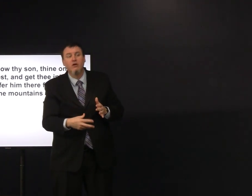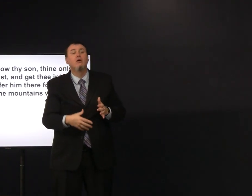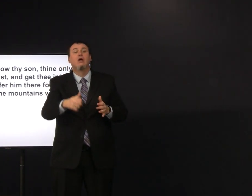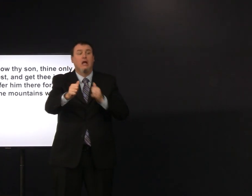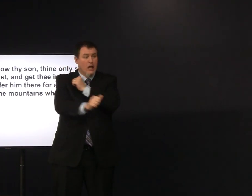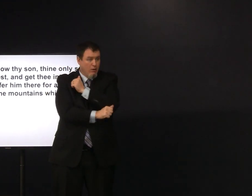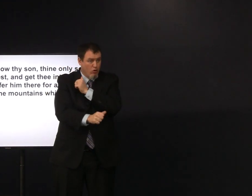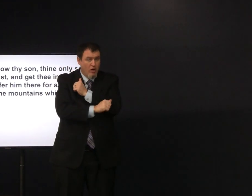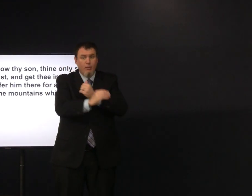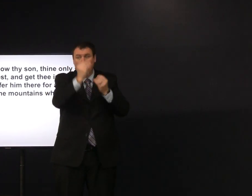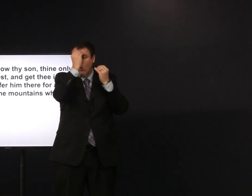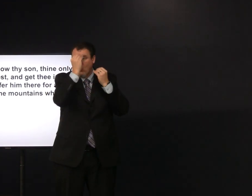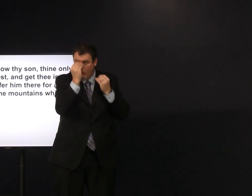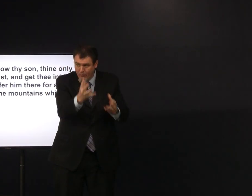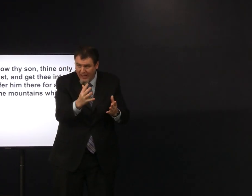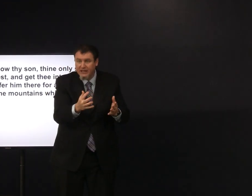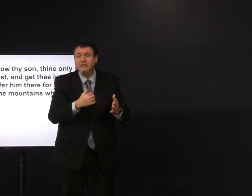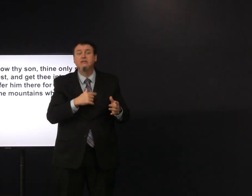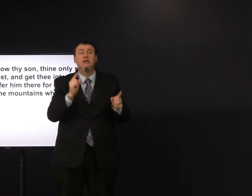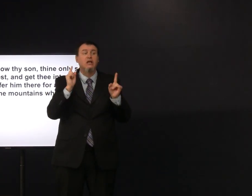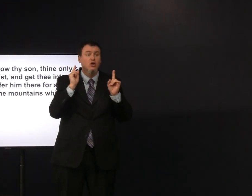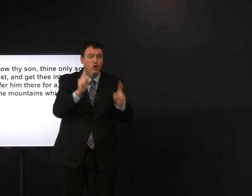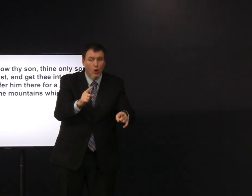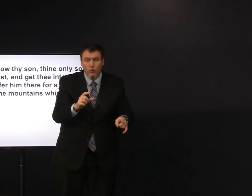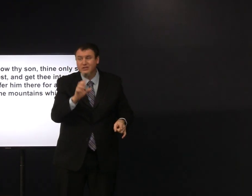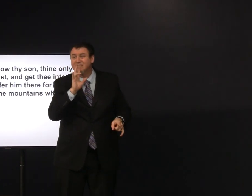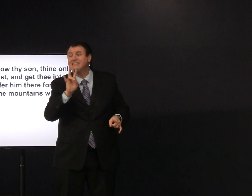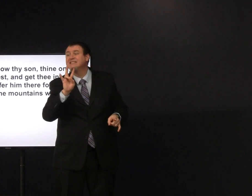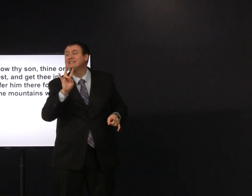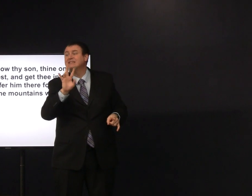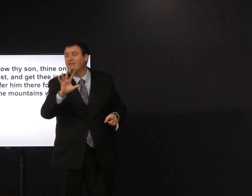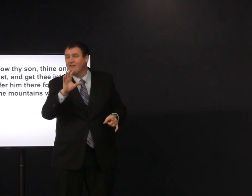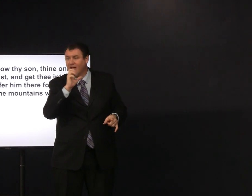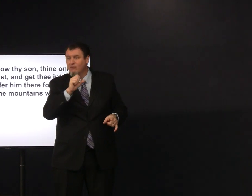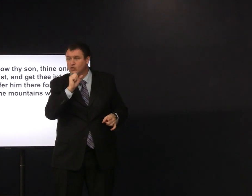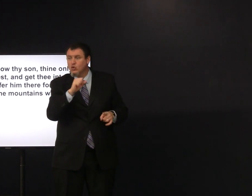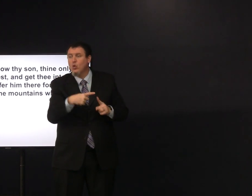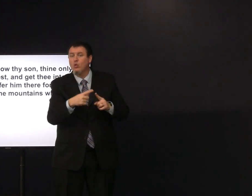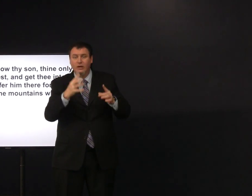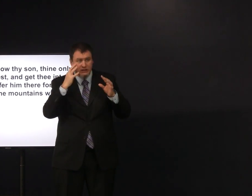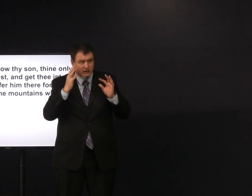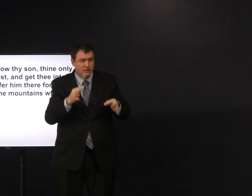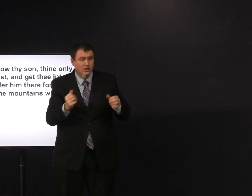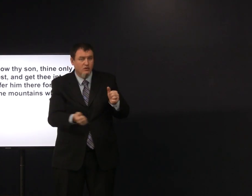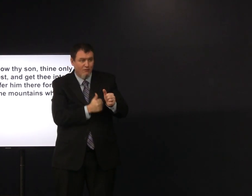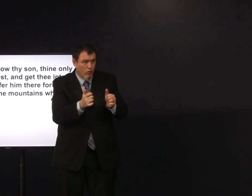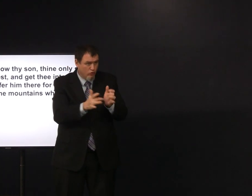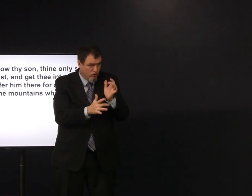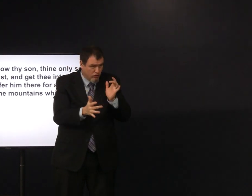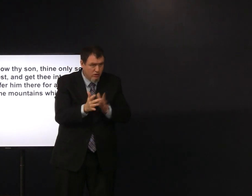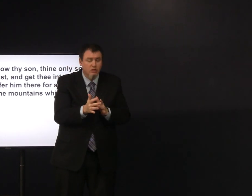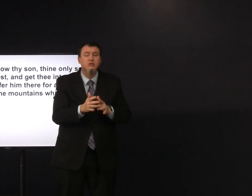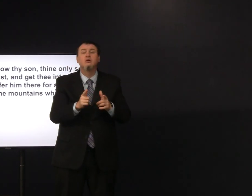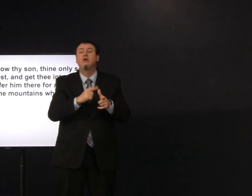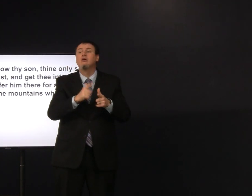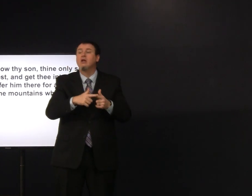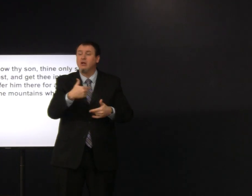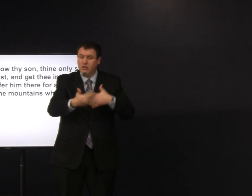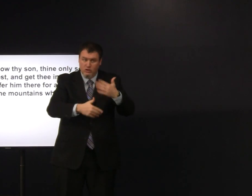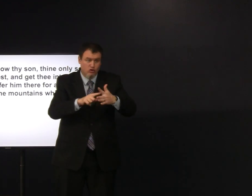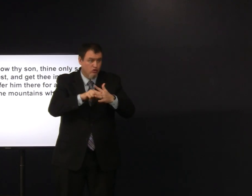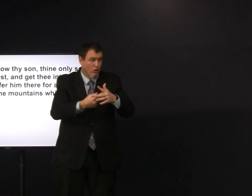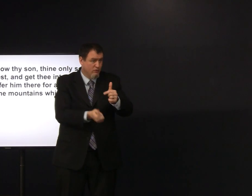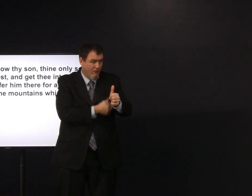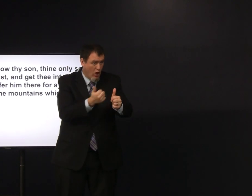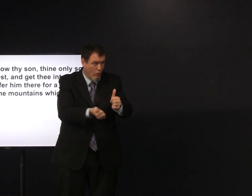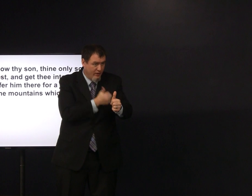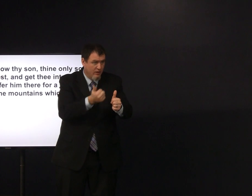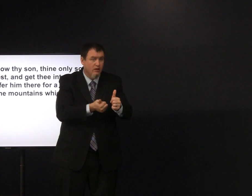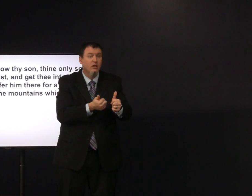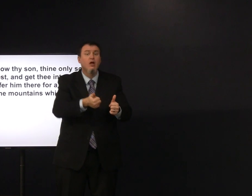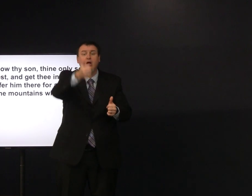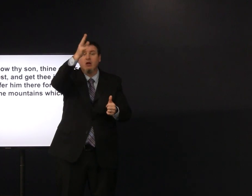there and Genesis and God obeyed and he went and he was 70 years old when he decided to